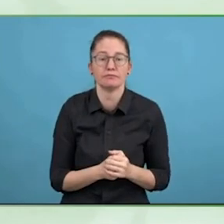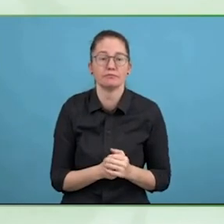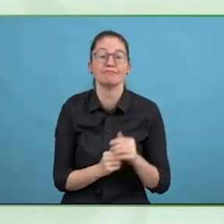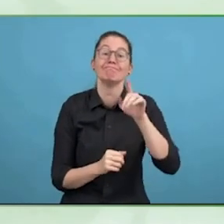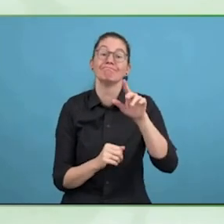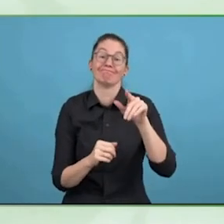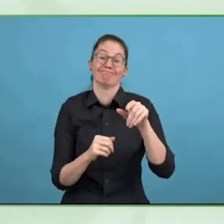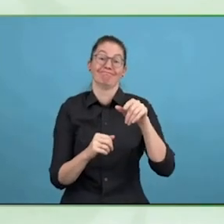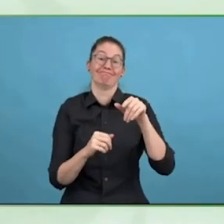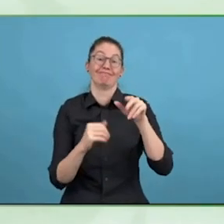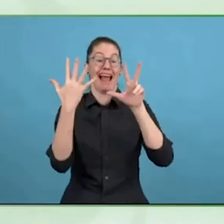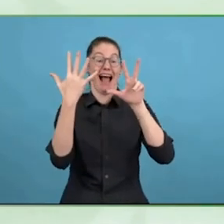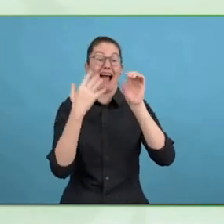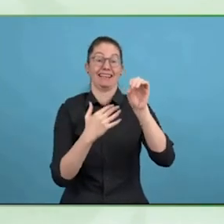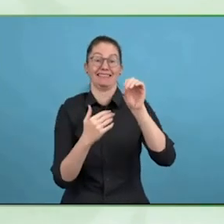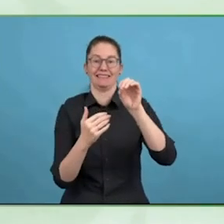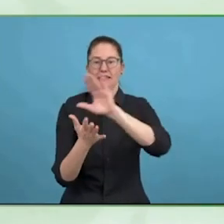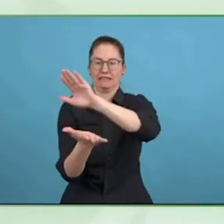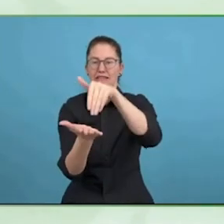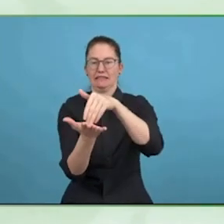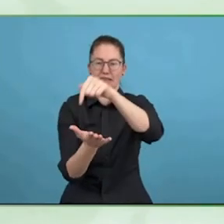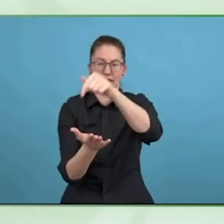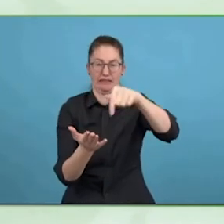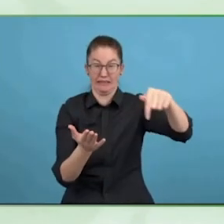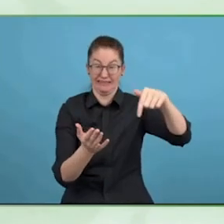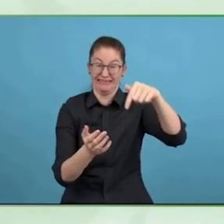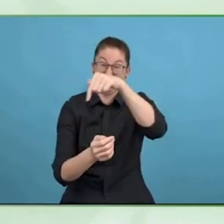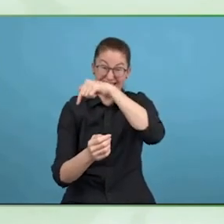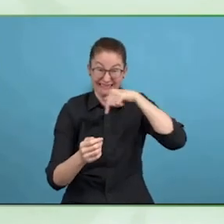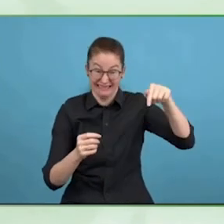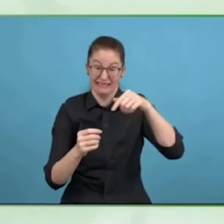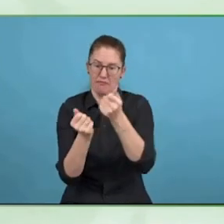technology in these contexts need to be considered.